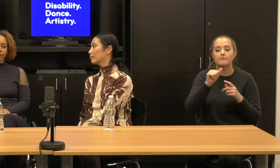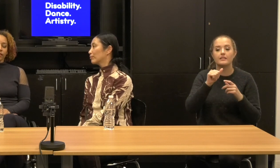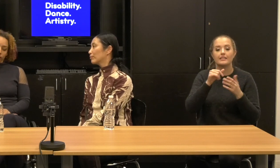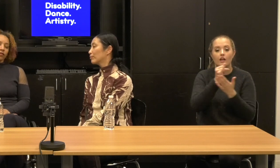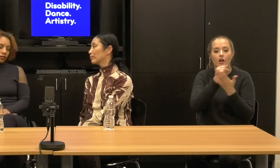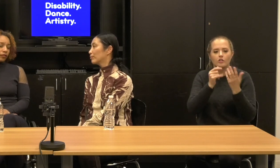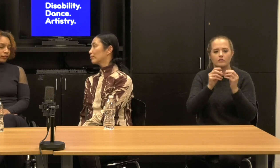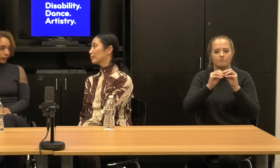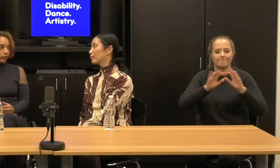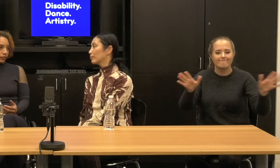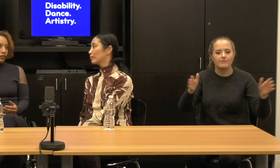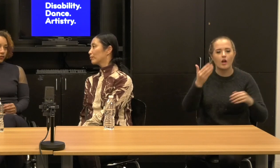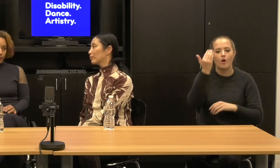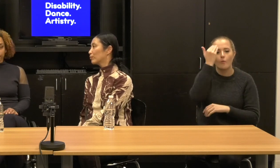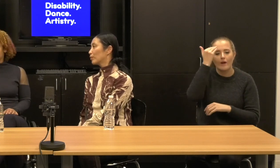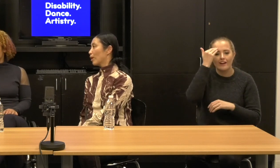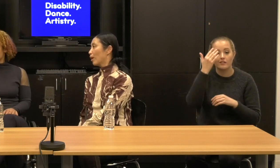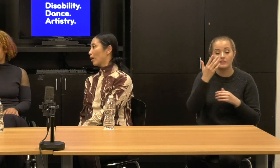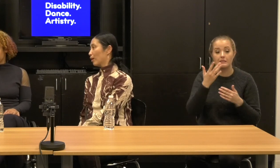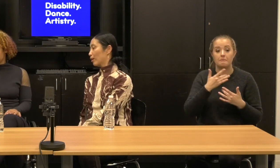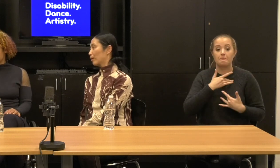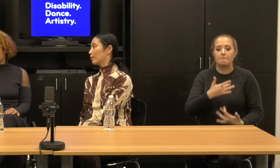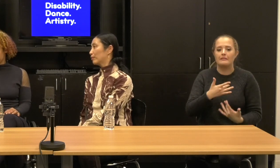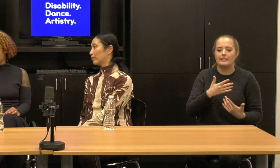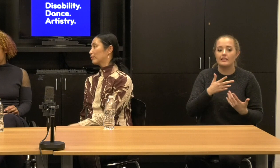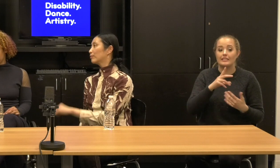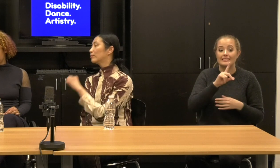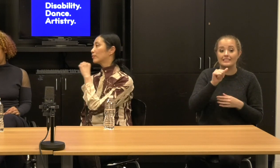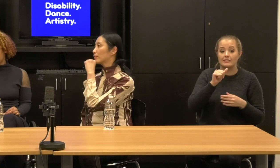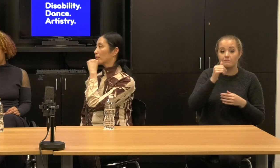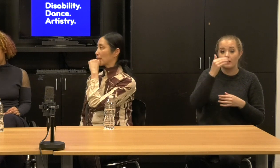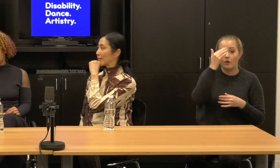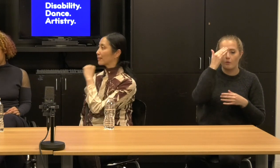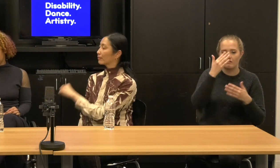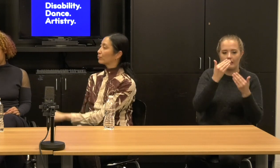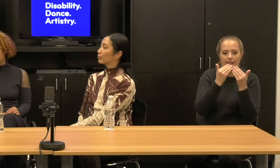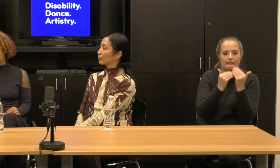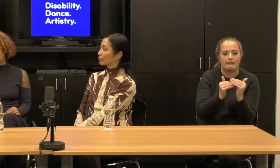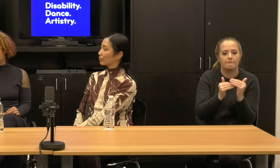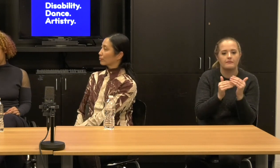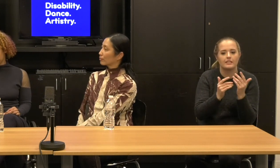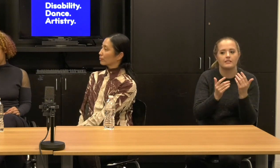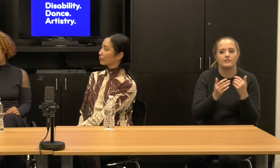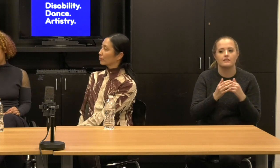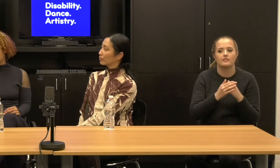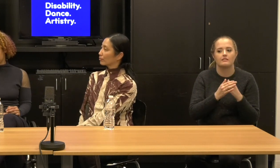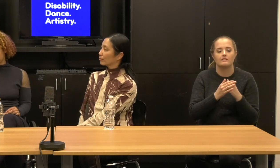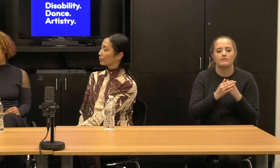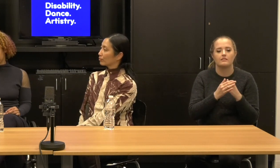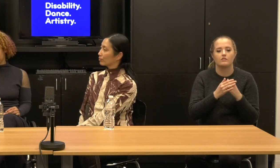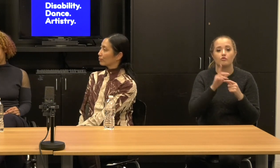kind of mentioned, it often gets limited, right? So disability artistry as seen as only political, right?